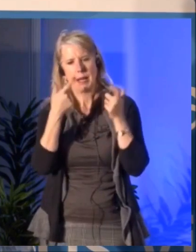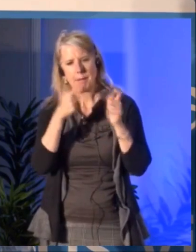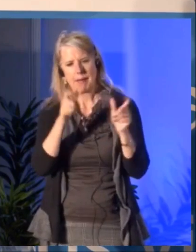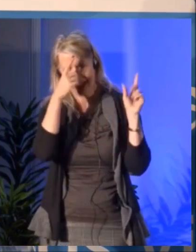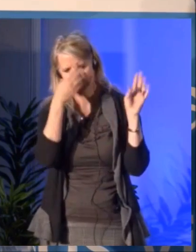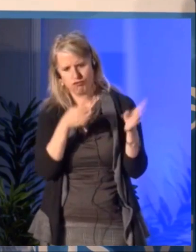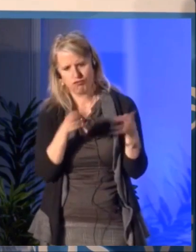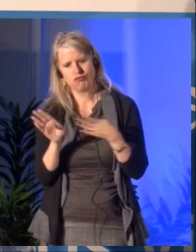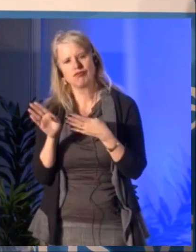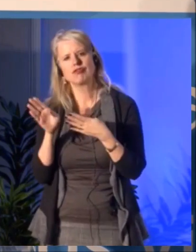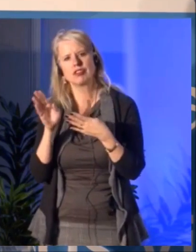Thank you so much. Simon Brault: Thank you.